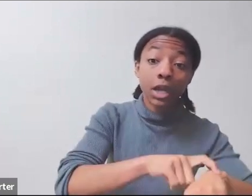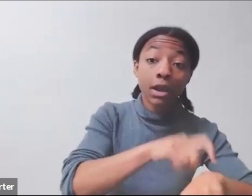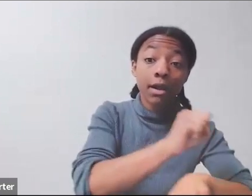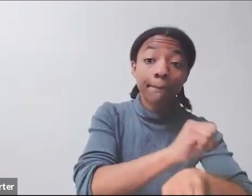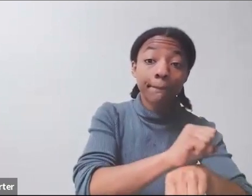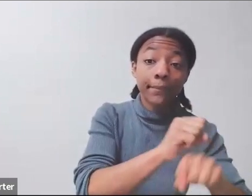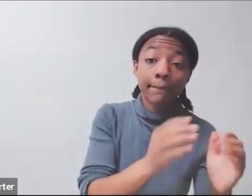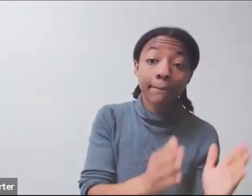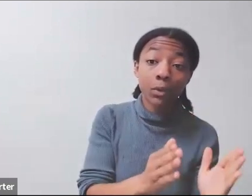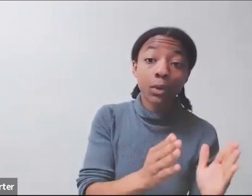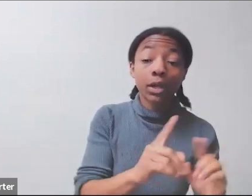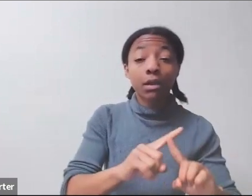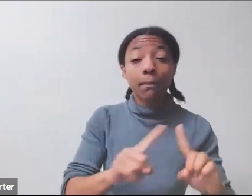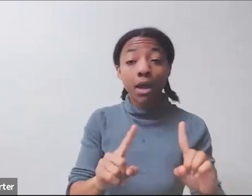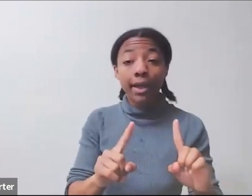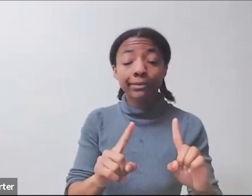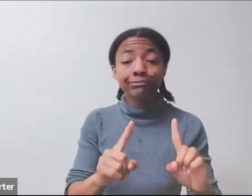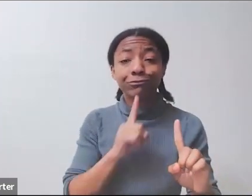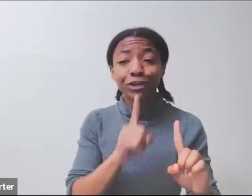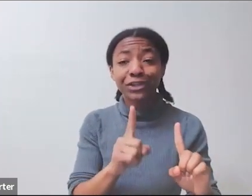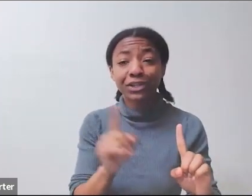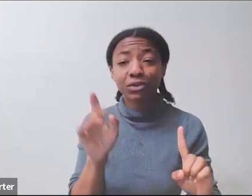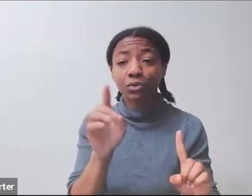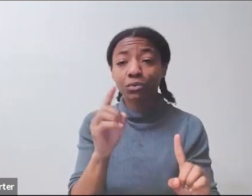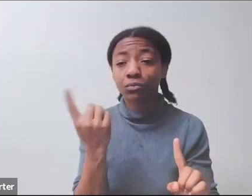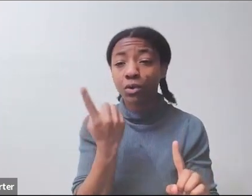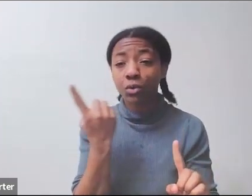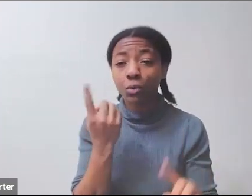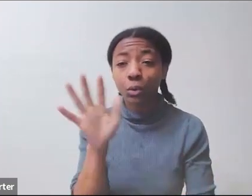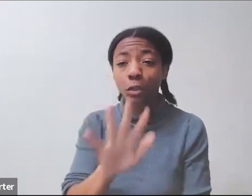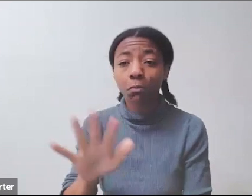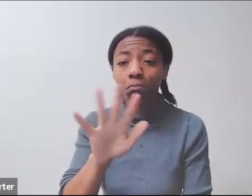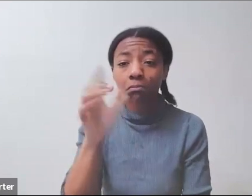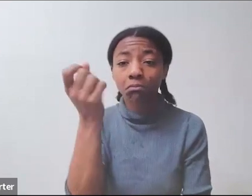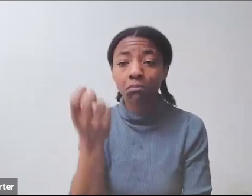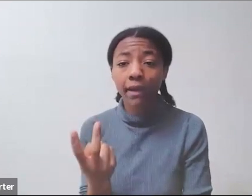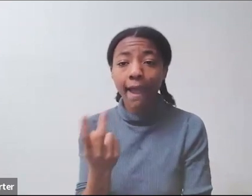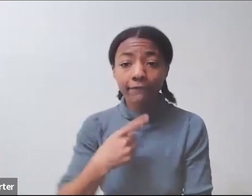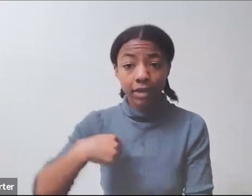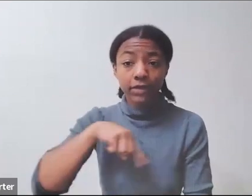maybe about half of us are government employees. I'm a civil servant. I was at one point